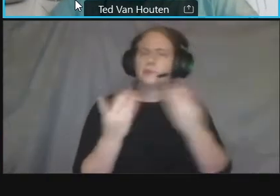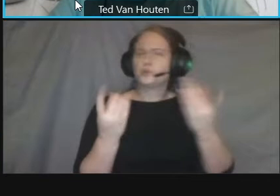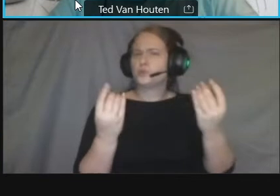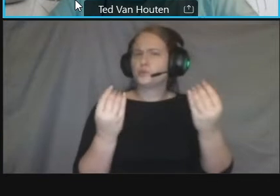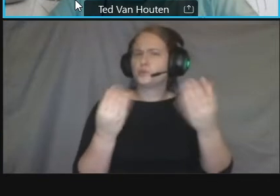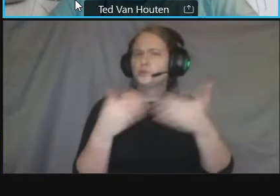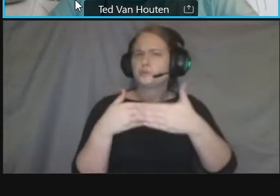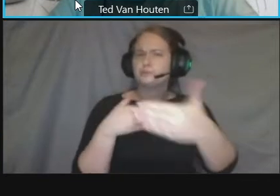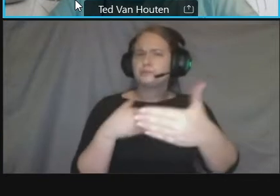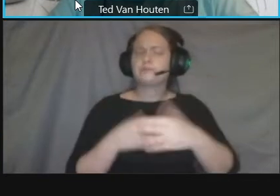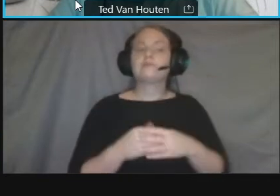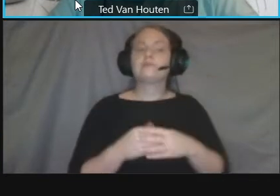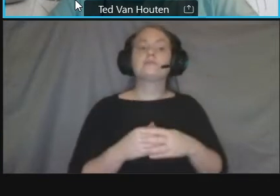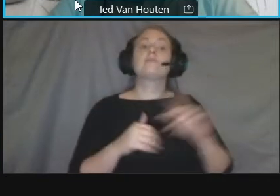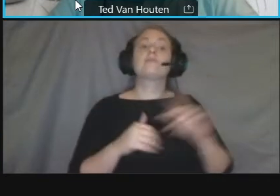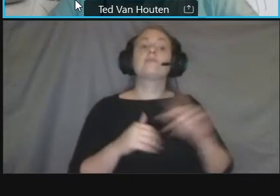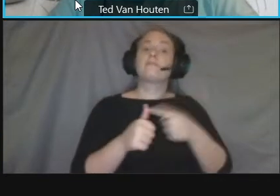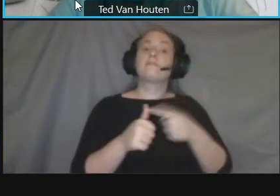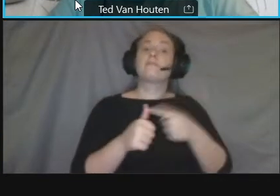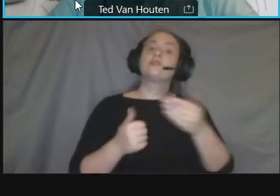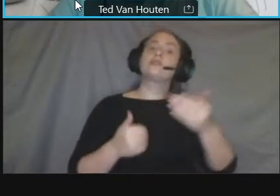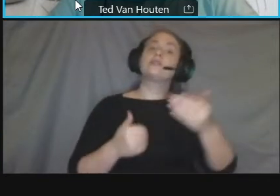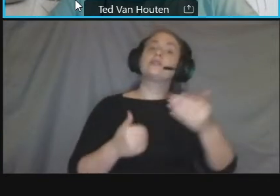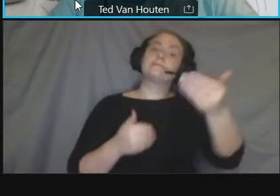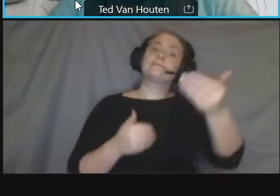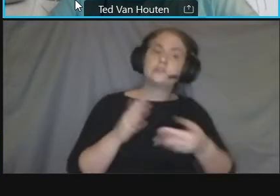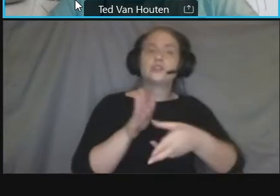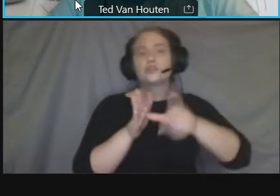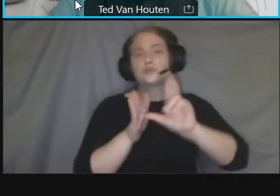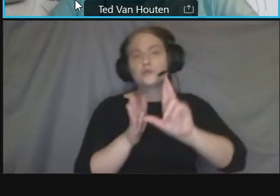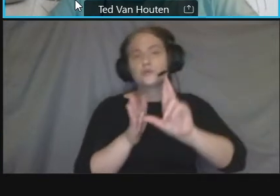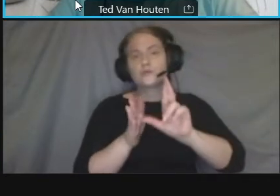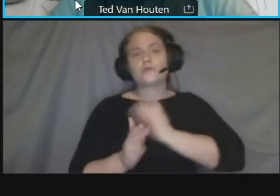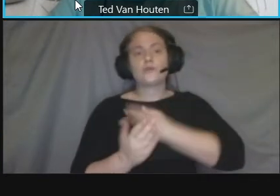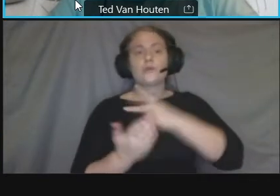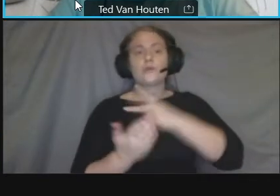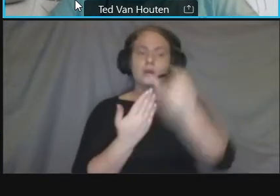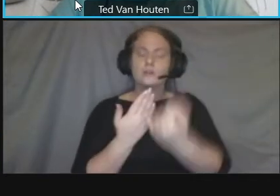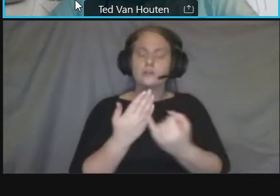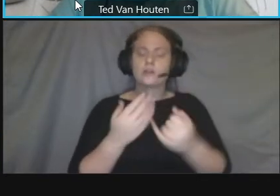project overview uh we'll talk about goals and objectives uh we'll brief you on some previous